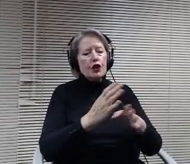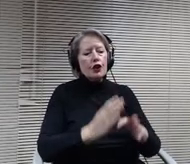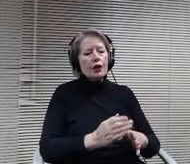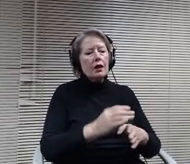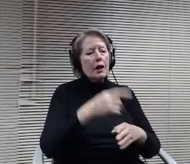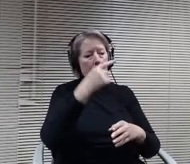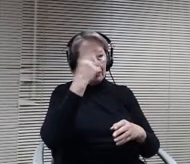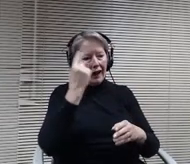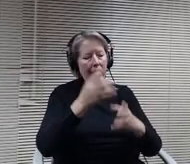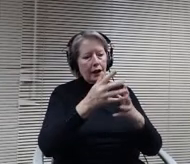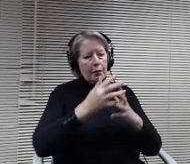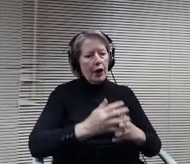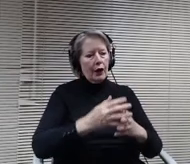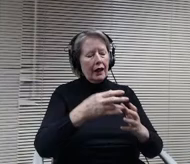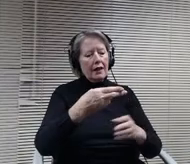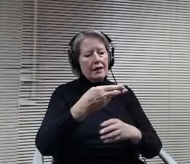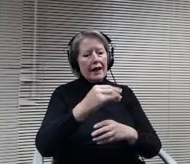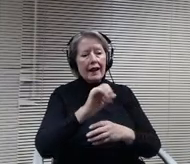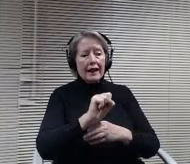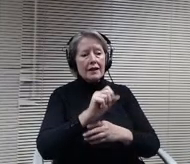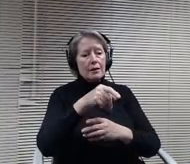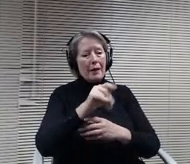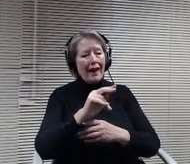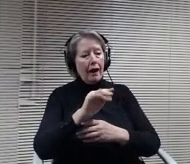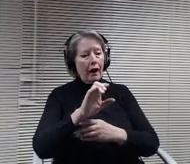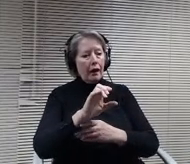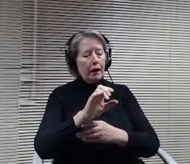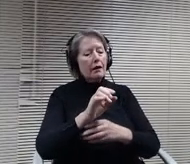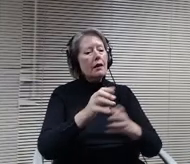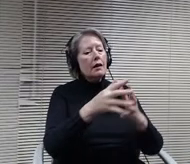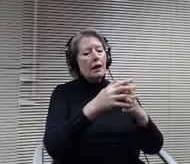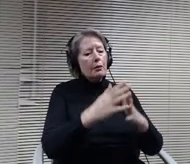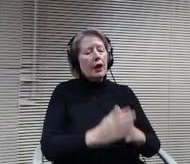I make this recommendation for three reasons. First, it